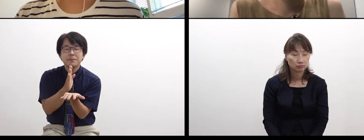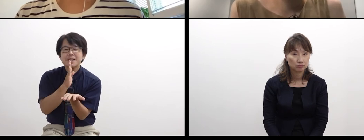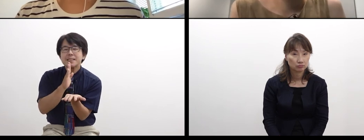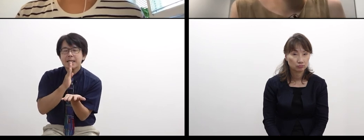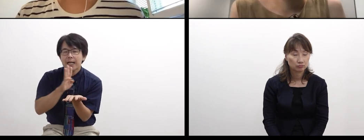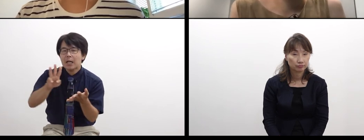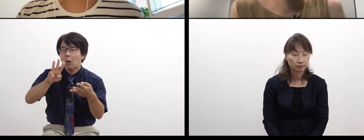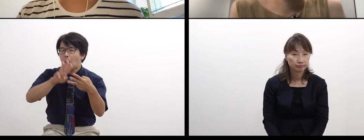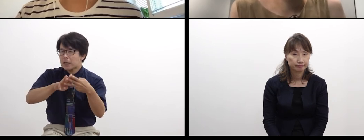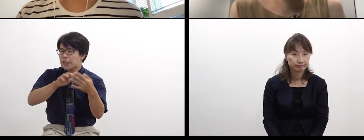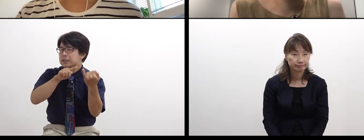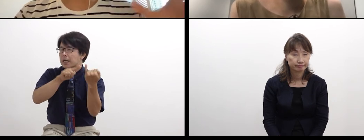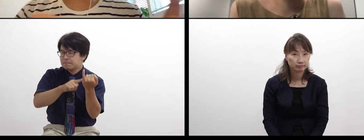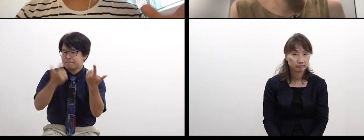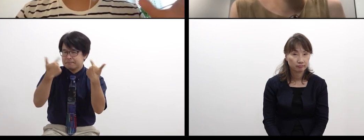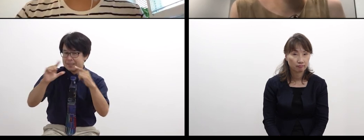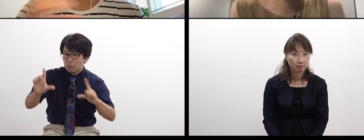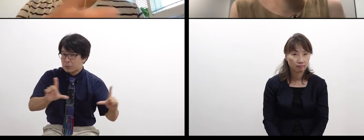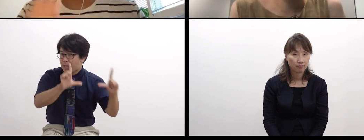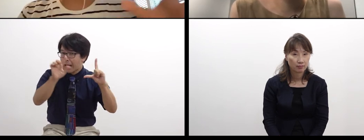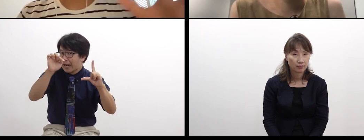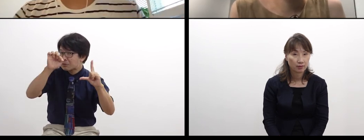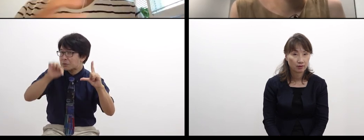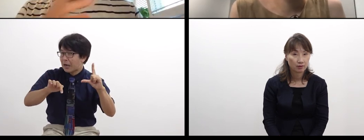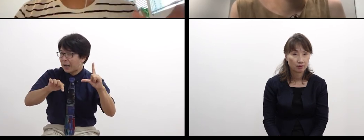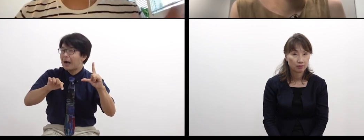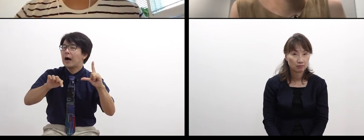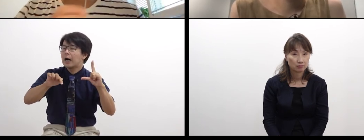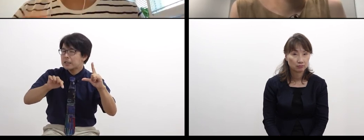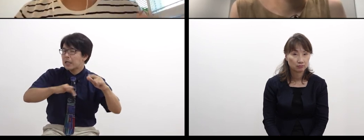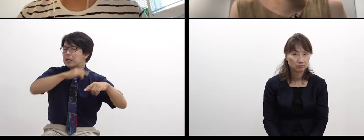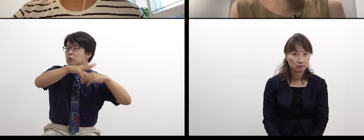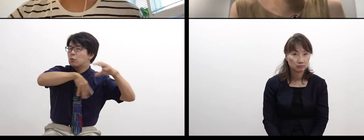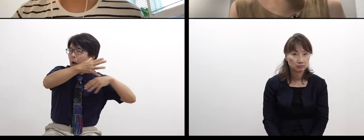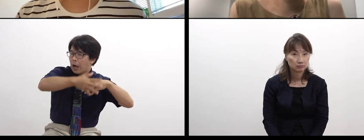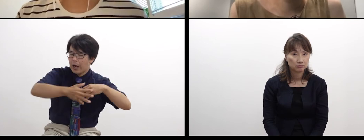or you come and go between them in your daily life.